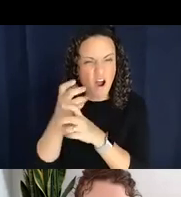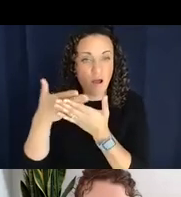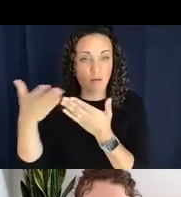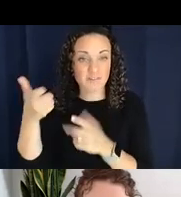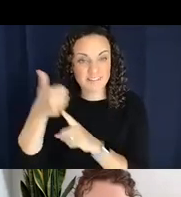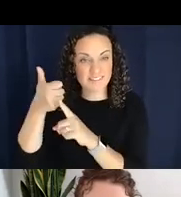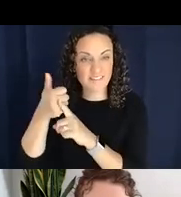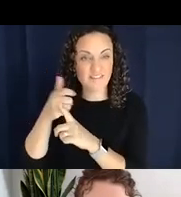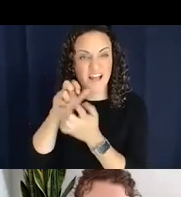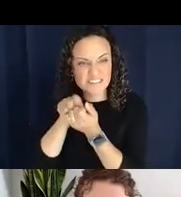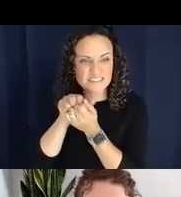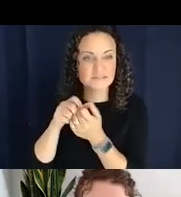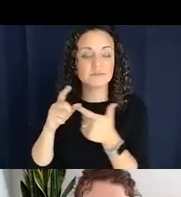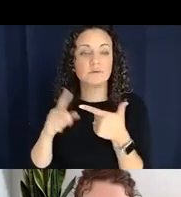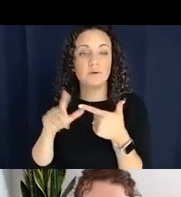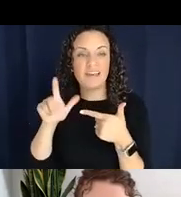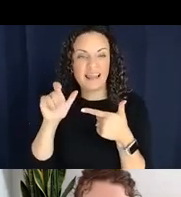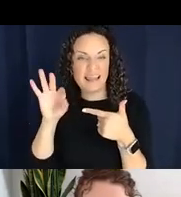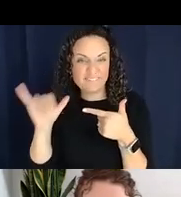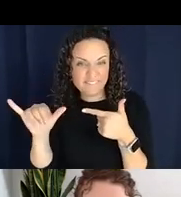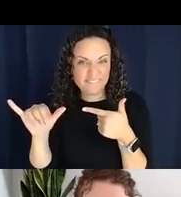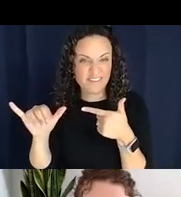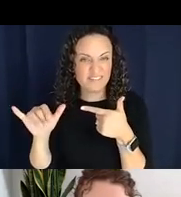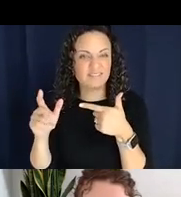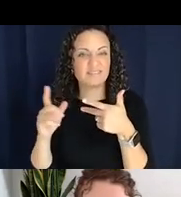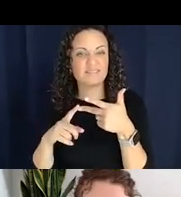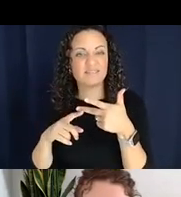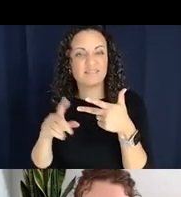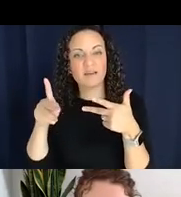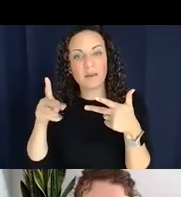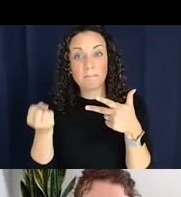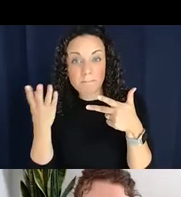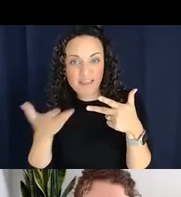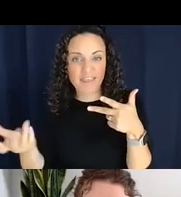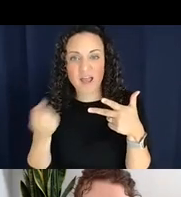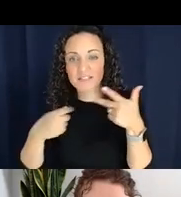‘chewing leafy matter’, ‘eating plural objects’ and so on. So for instance, an